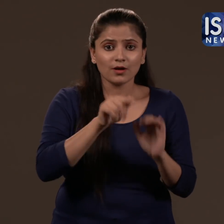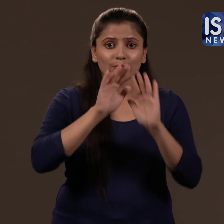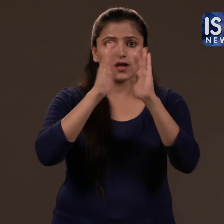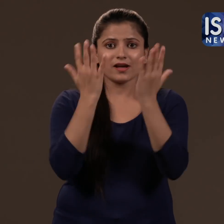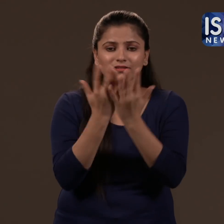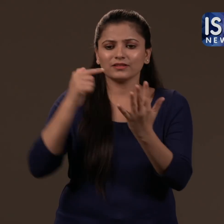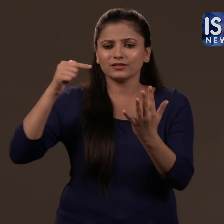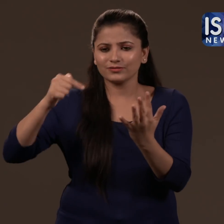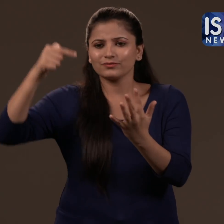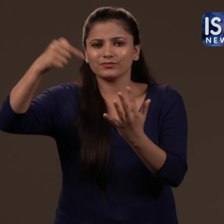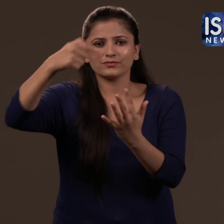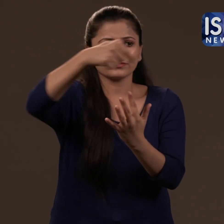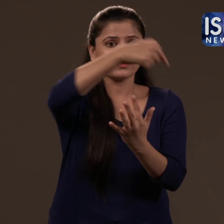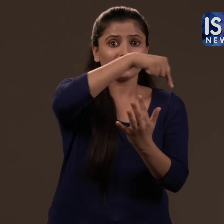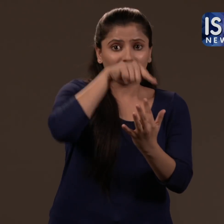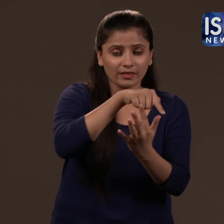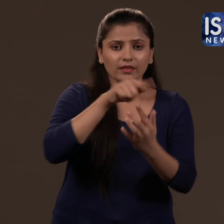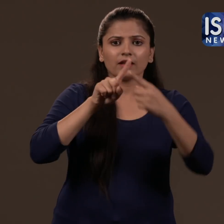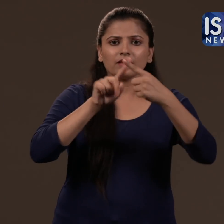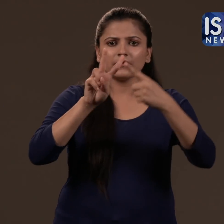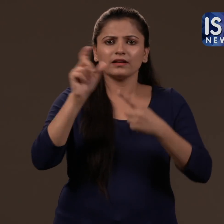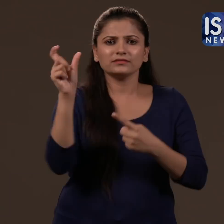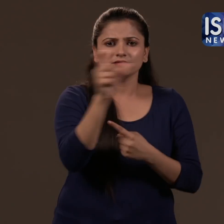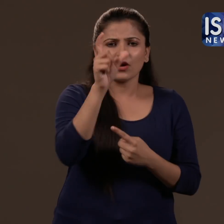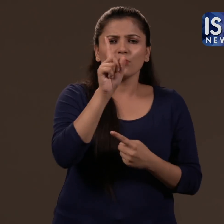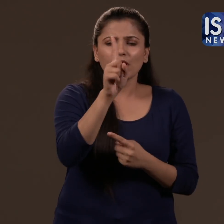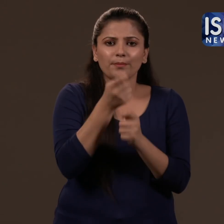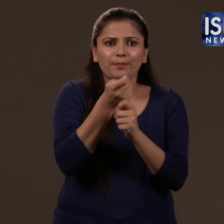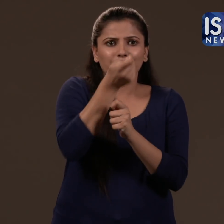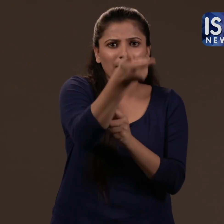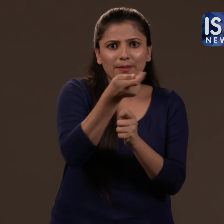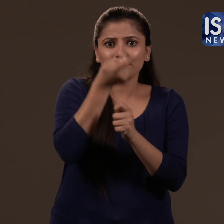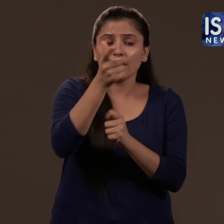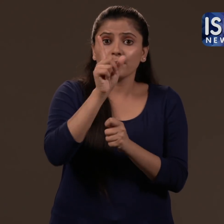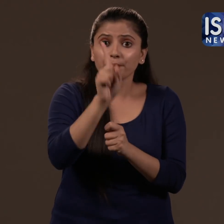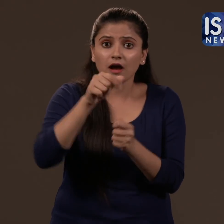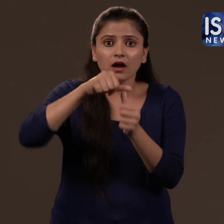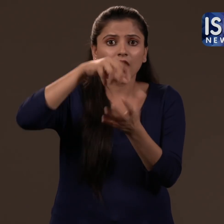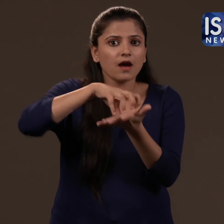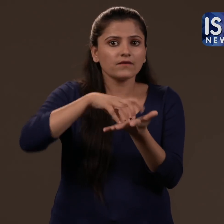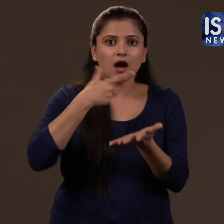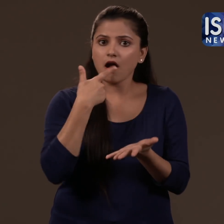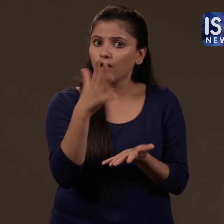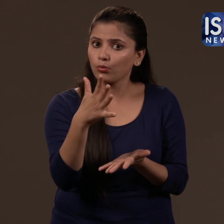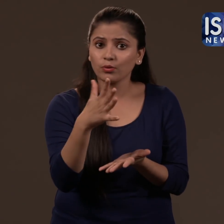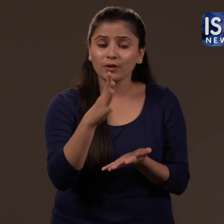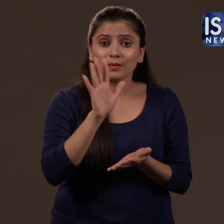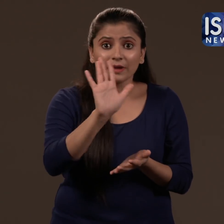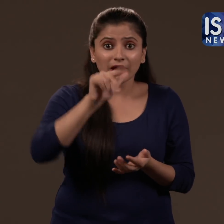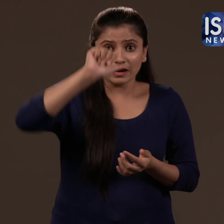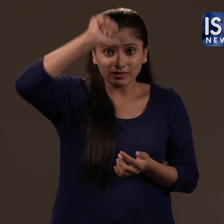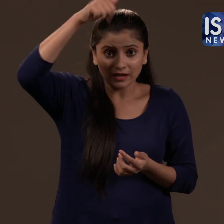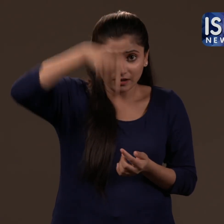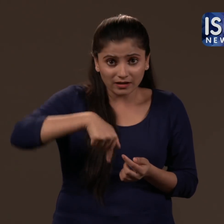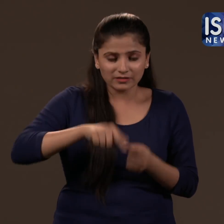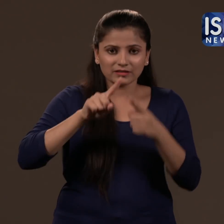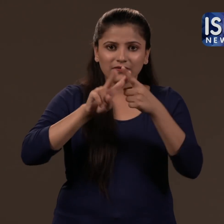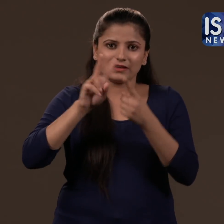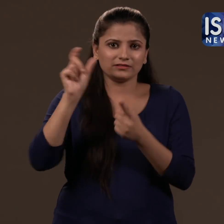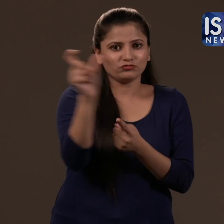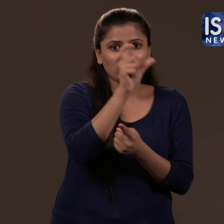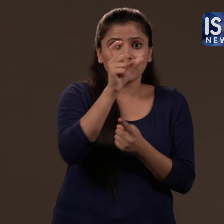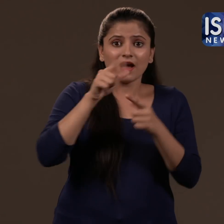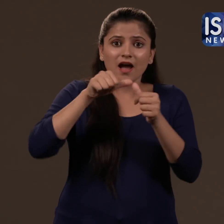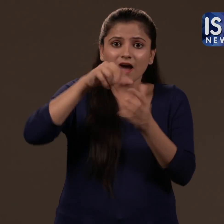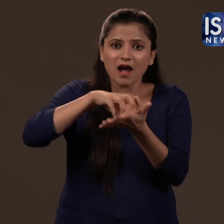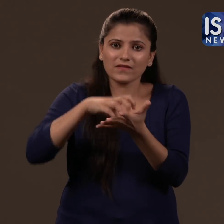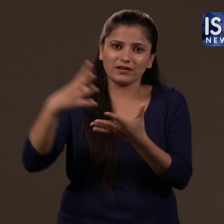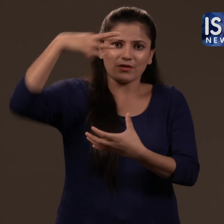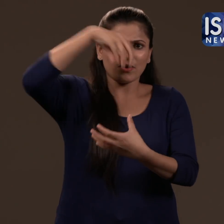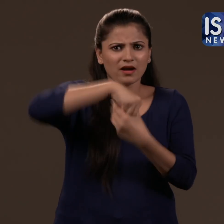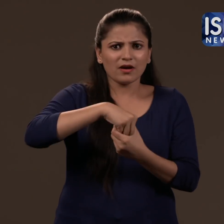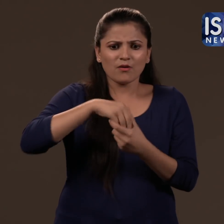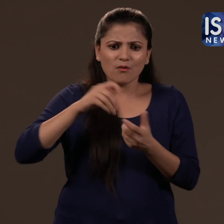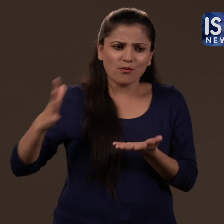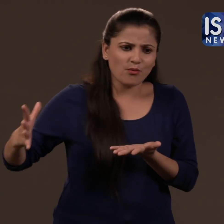He also said that all over the world, paid channels are not allowed to show Ads, but in India they are allowed.